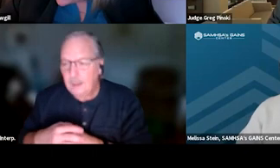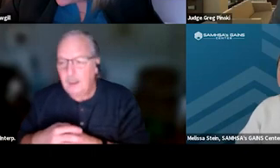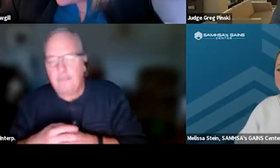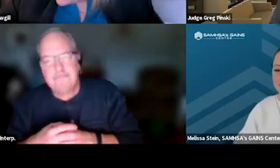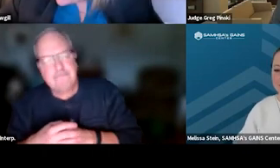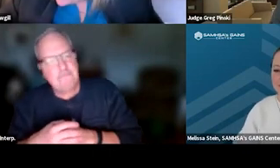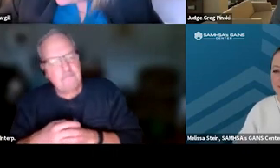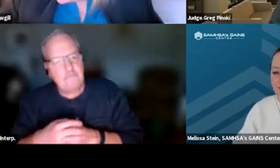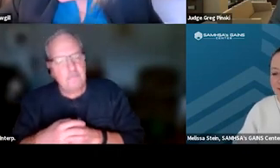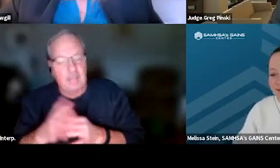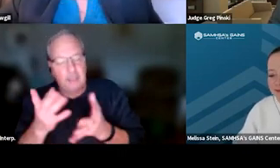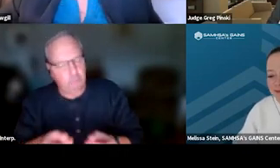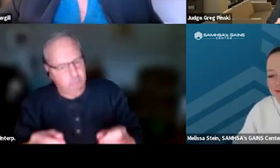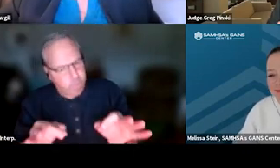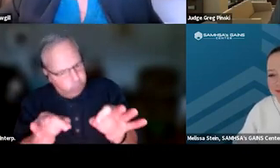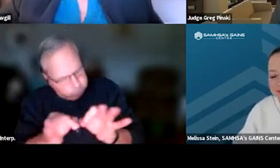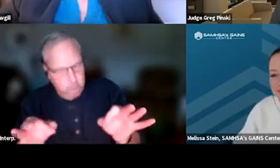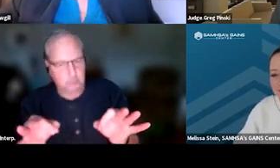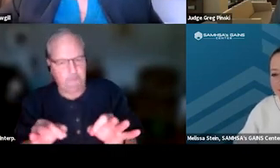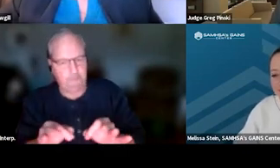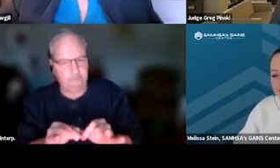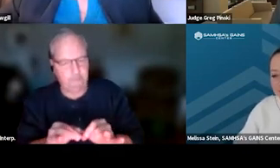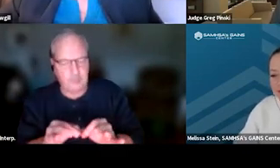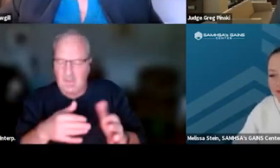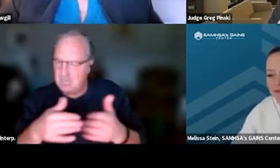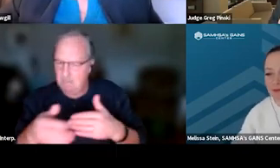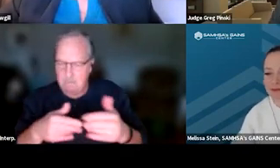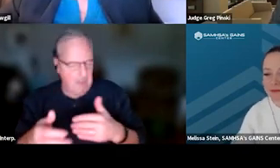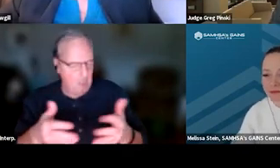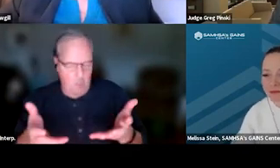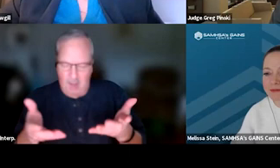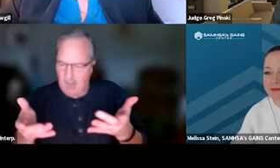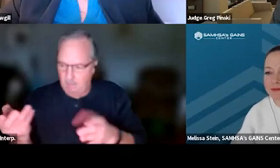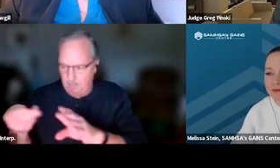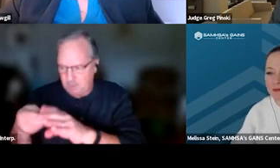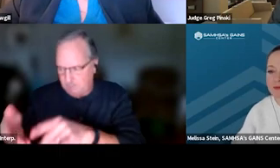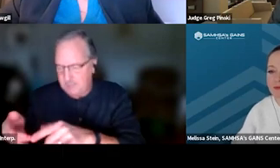It's critically important that no matter what, that participant reports to court